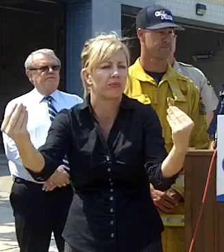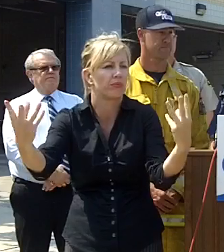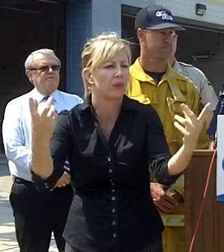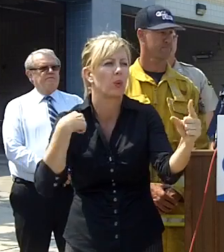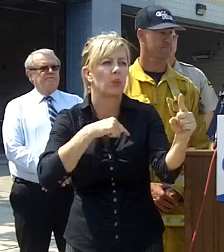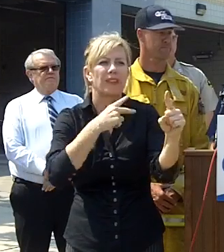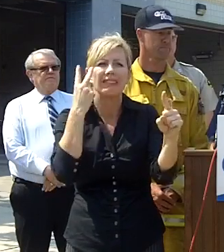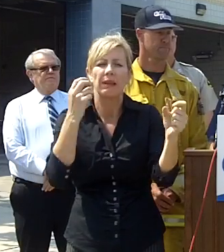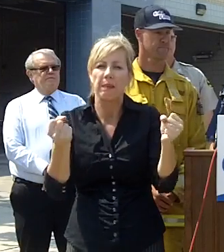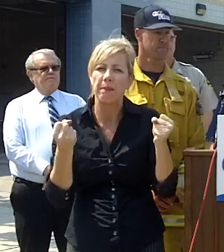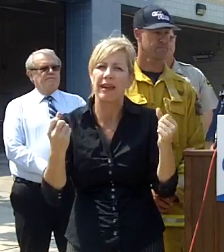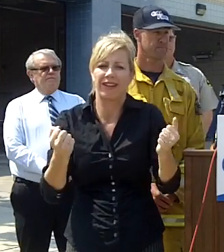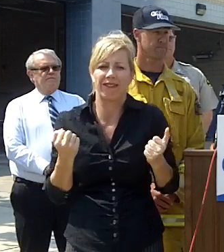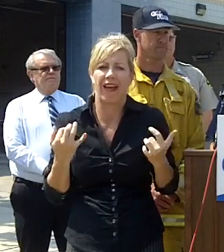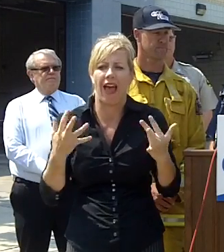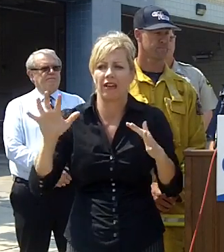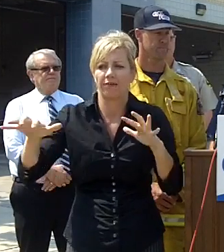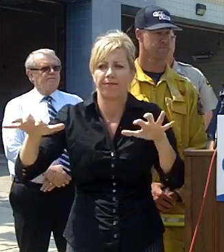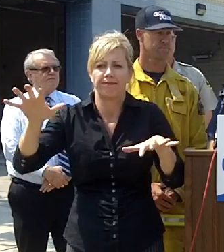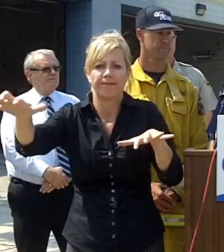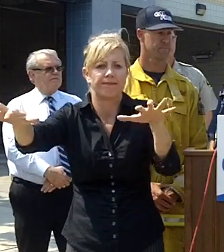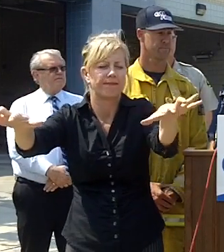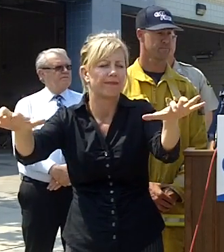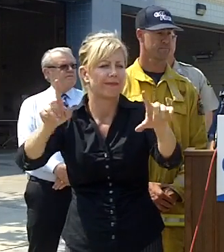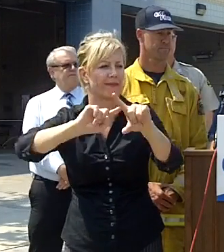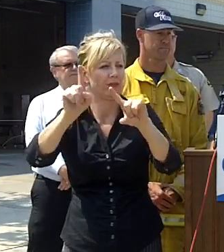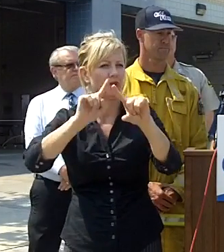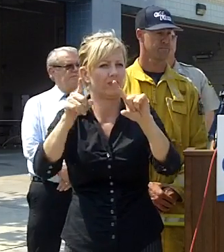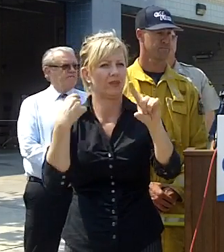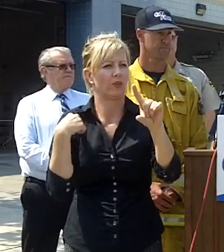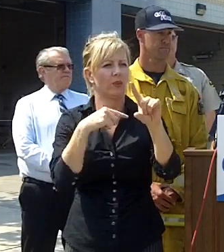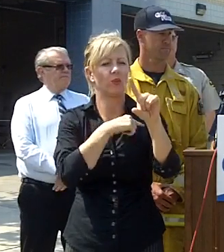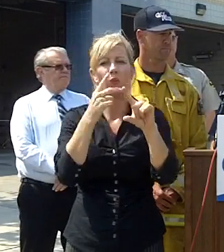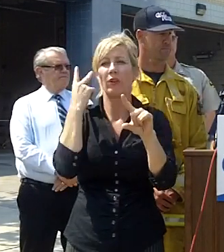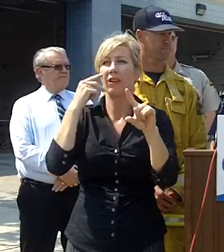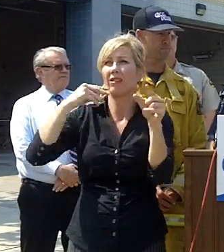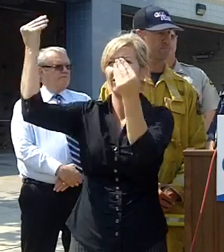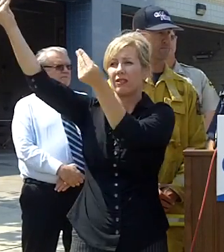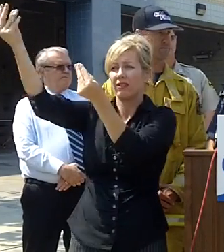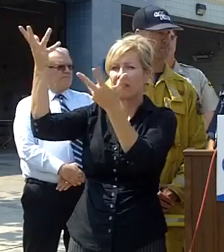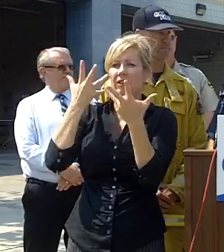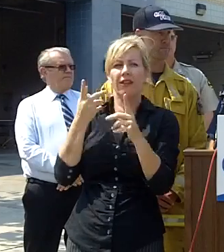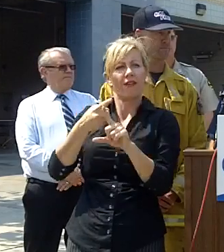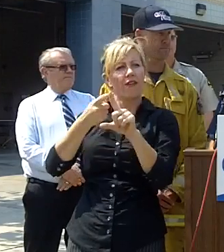be getting more information filtering up to the from the command post to the EEOC here in the